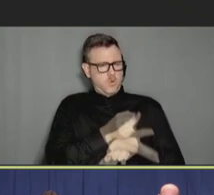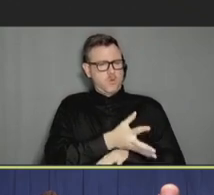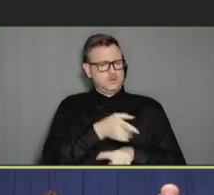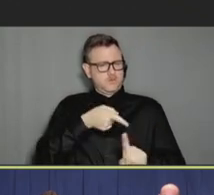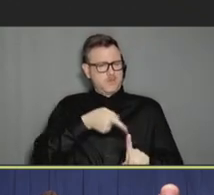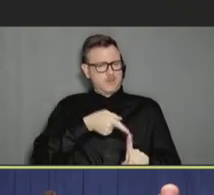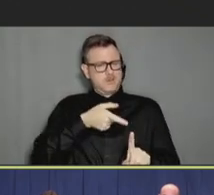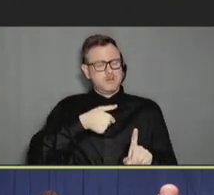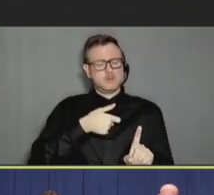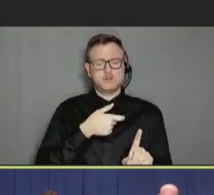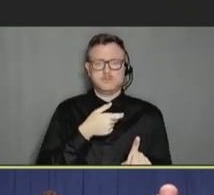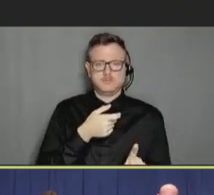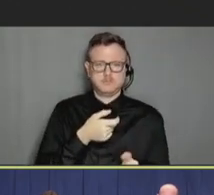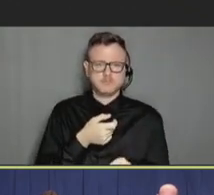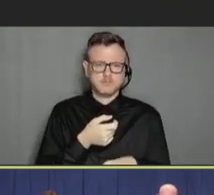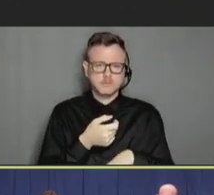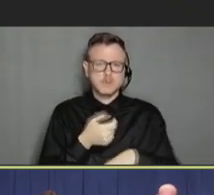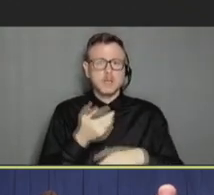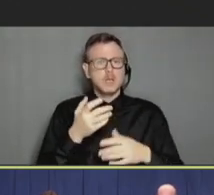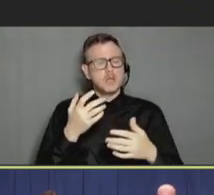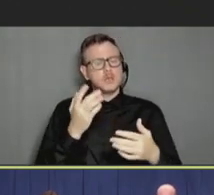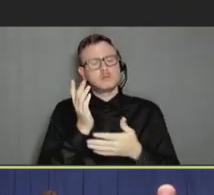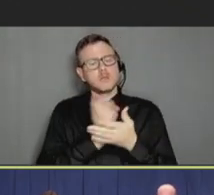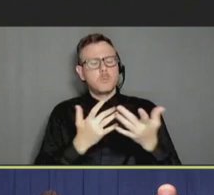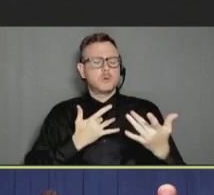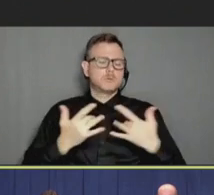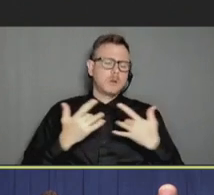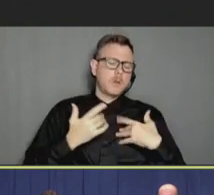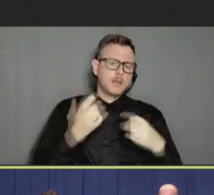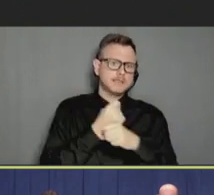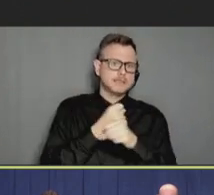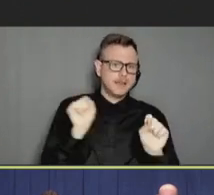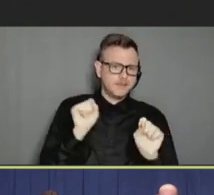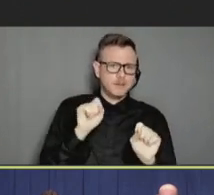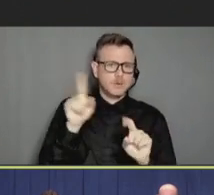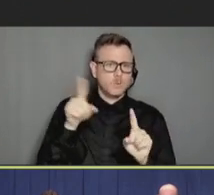you know, everyone was concerned about safety of vaccines. But then as soon as the FDA,